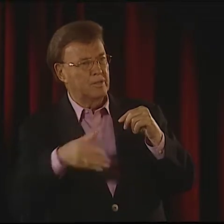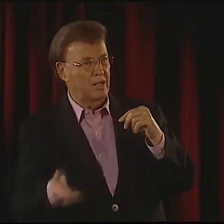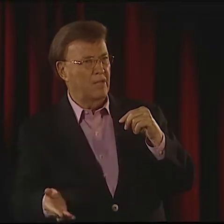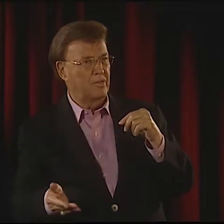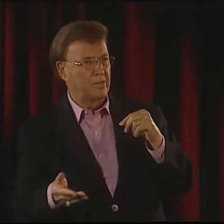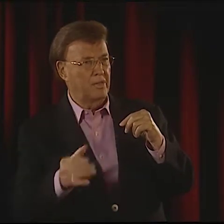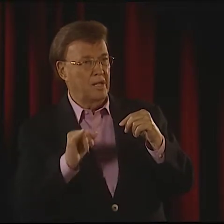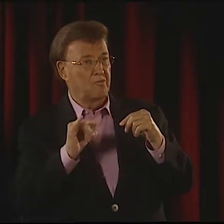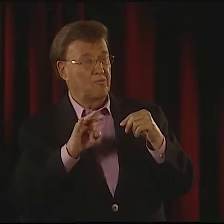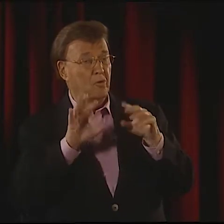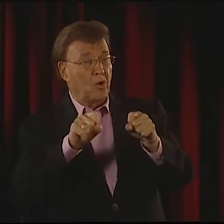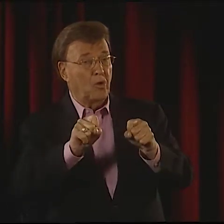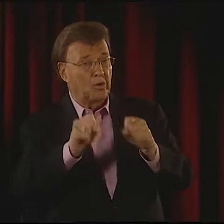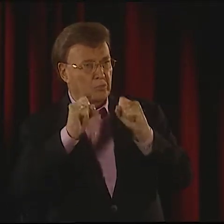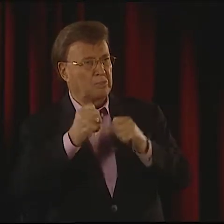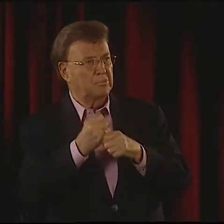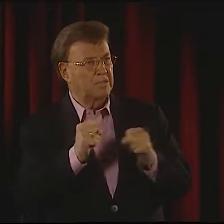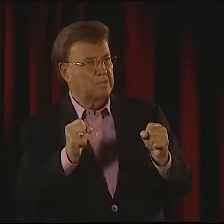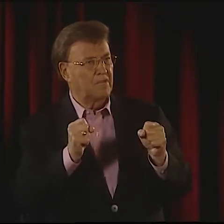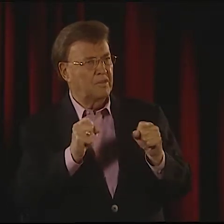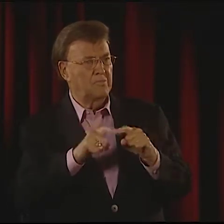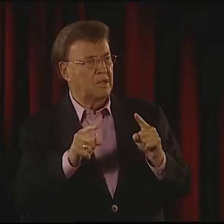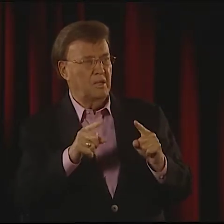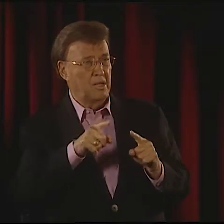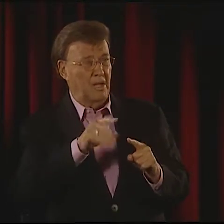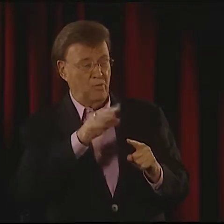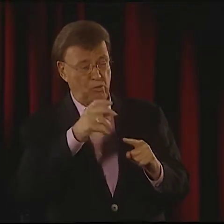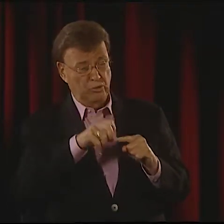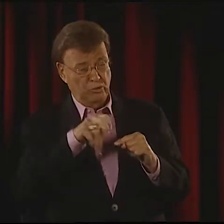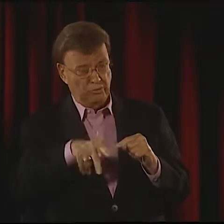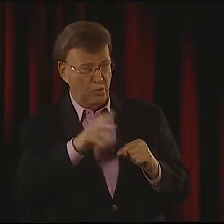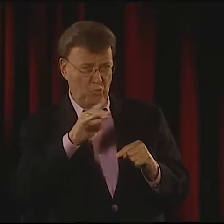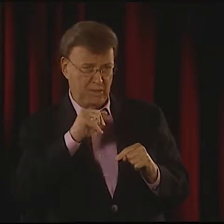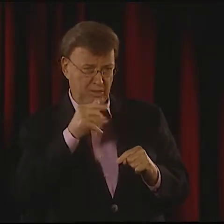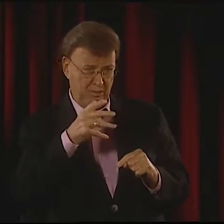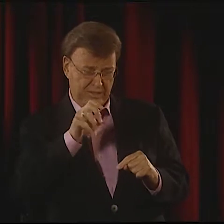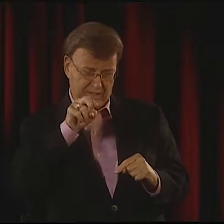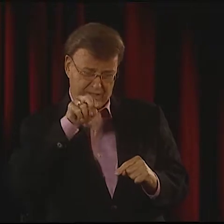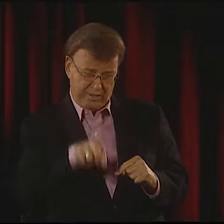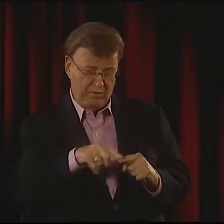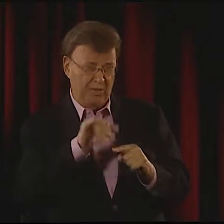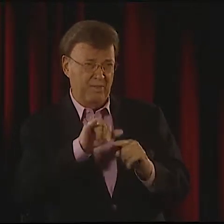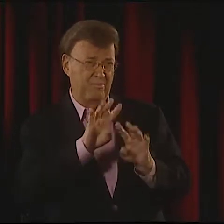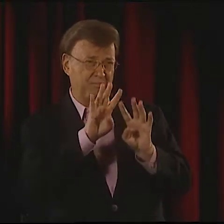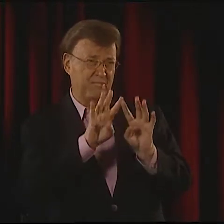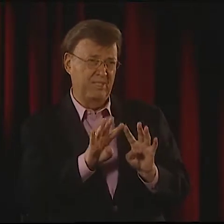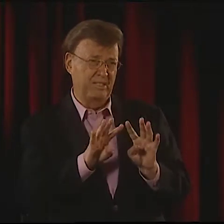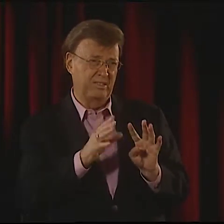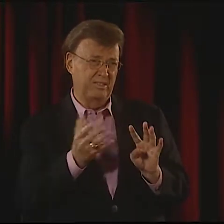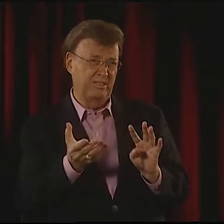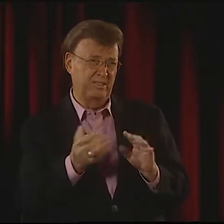OF THE WROUGHT-IRON FENCE, AND SHE BLED TO DEATH. IF SOMEONE HAD CAUGHT HER, SHE LANDED ON THE GROUND,